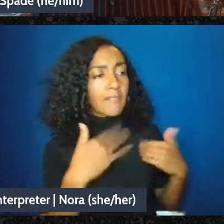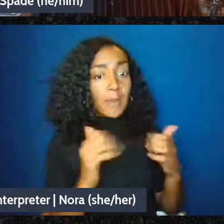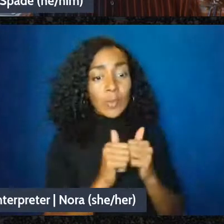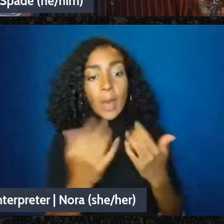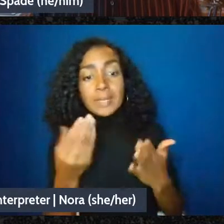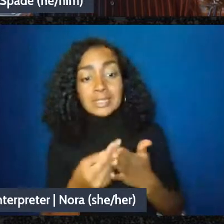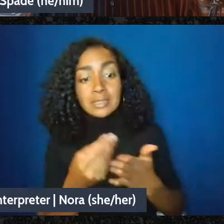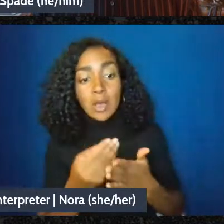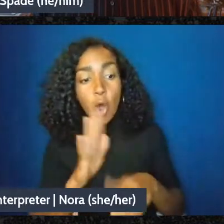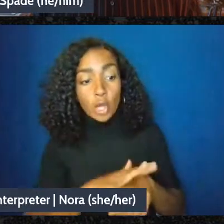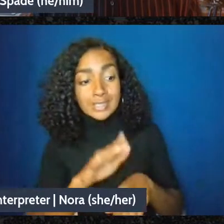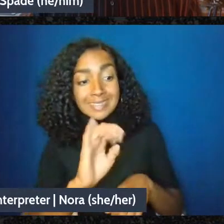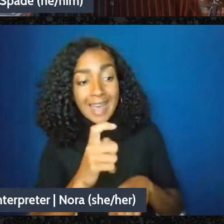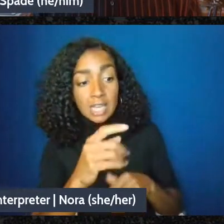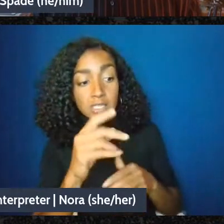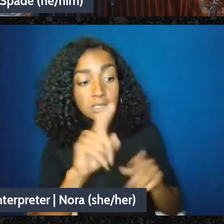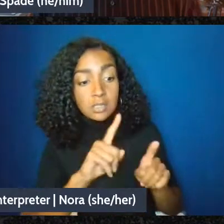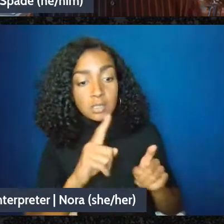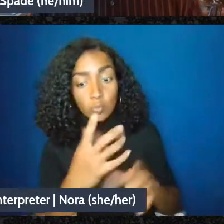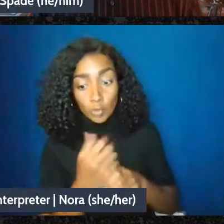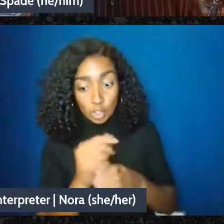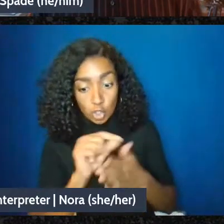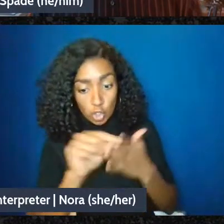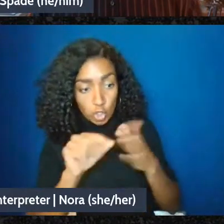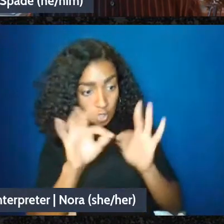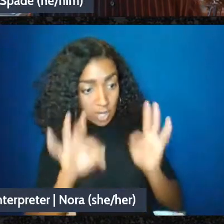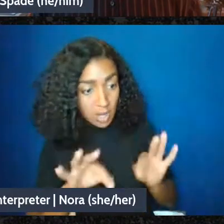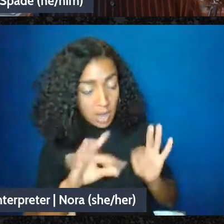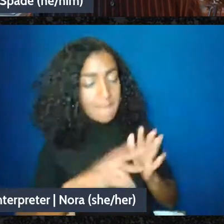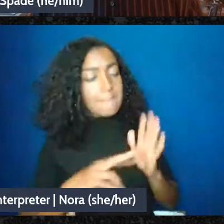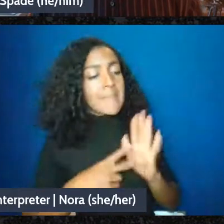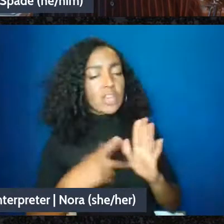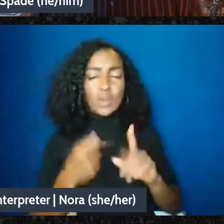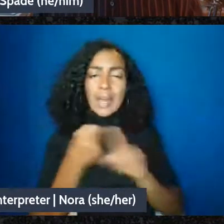they have to open an audit. So normally they have you'd have if you reported everything on your tax